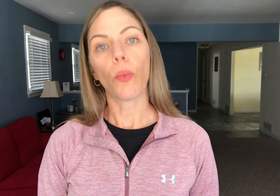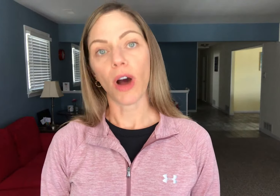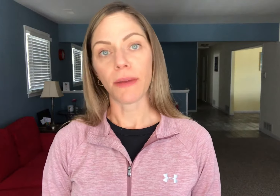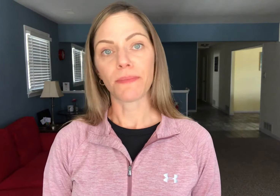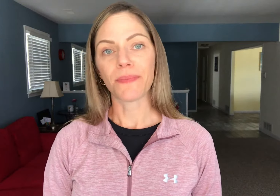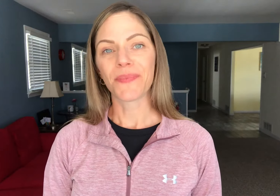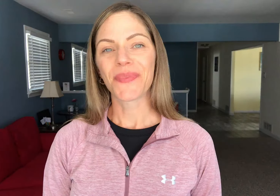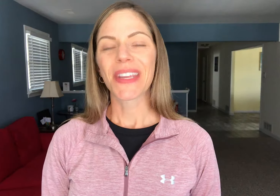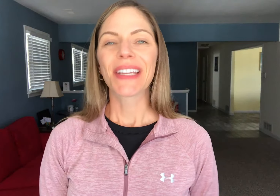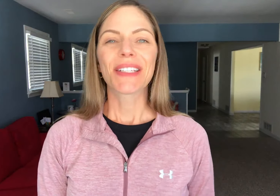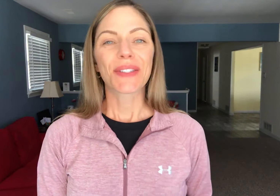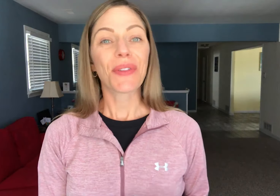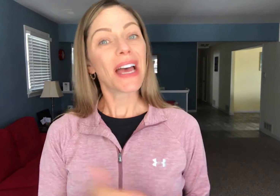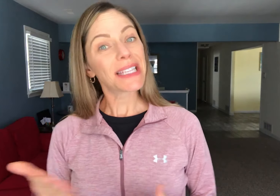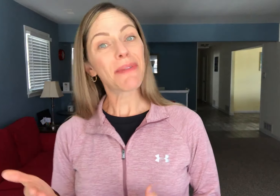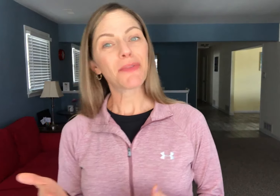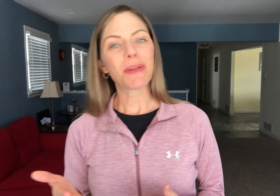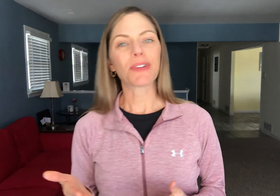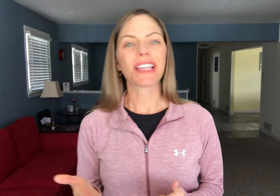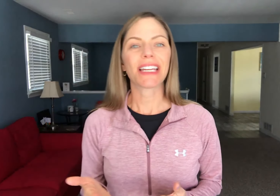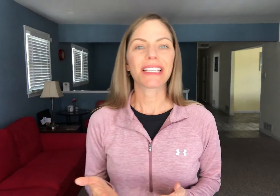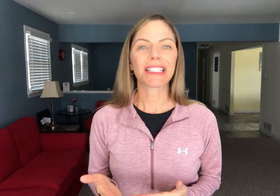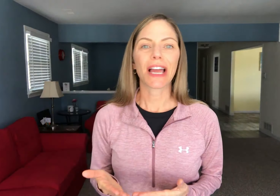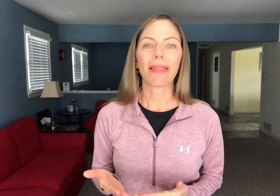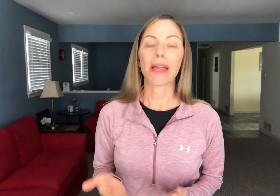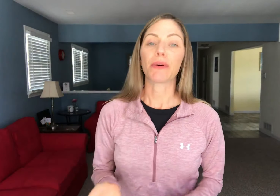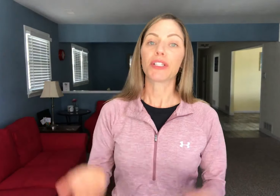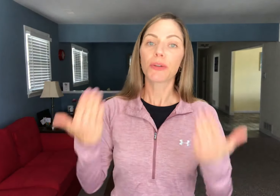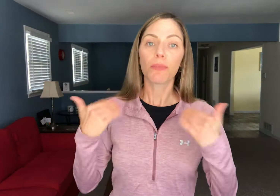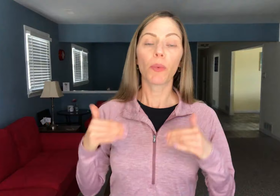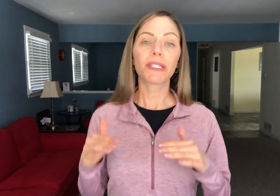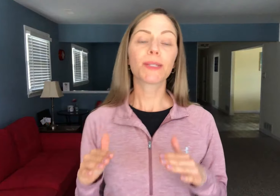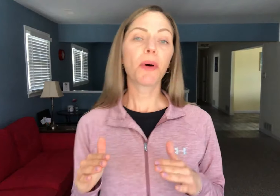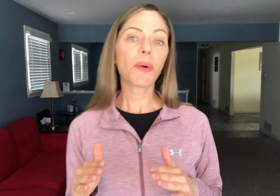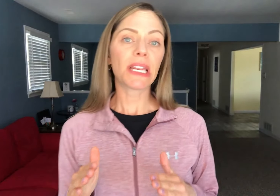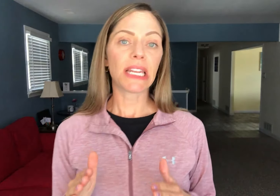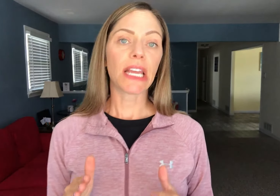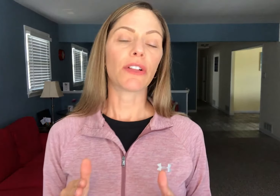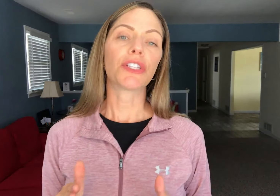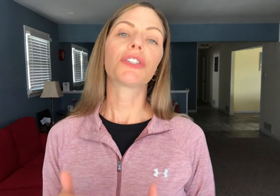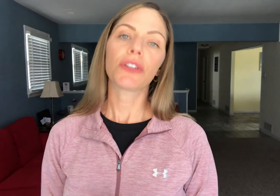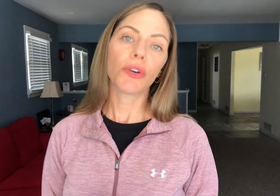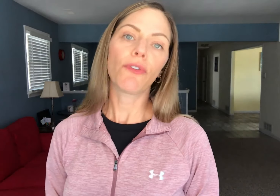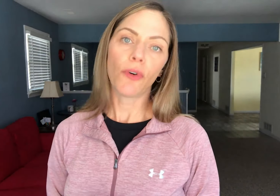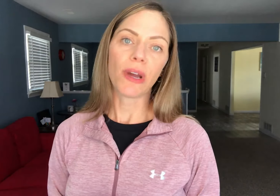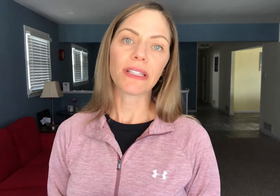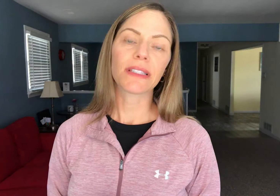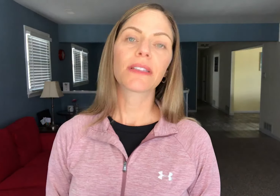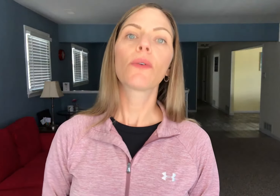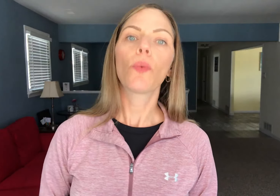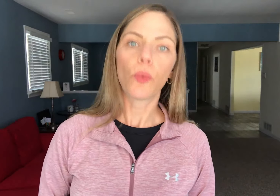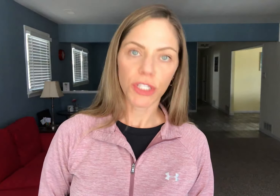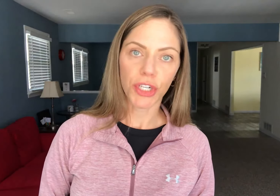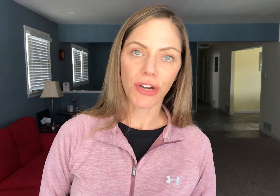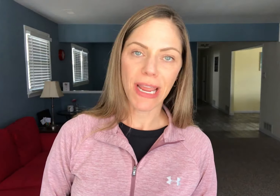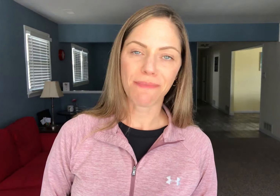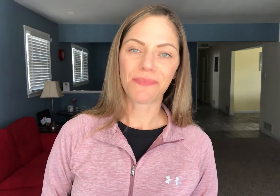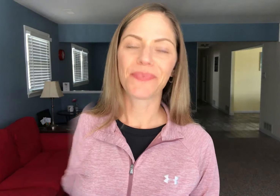WHAT So that's how it'll be presented in Sign Language but when spoken in English you'll voice: "What's your name?"